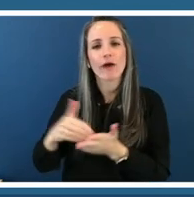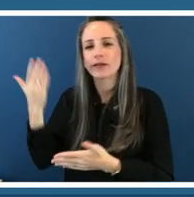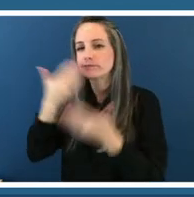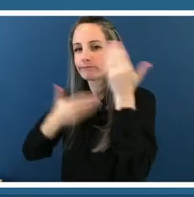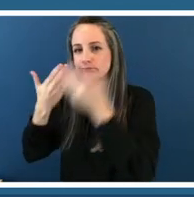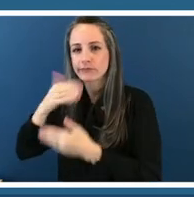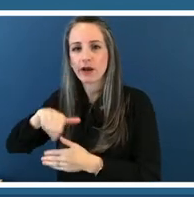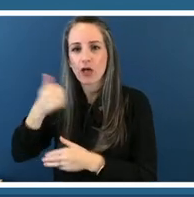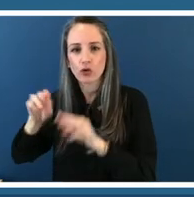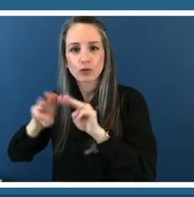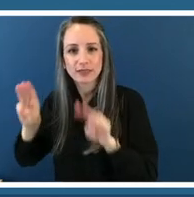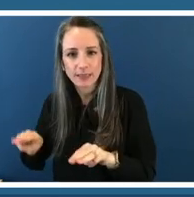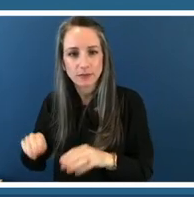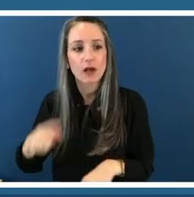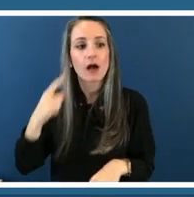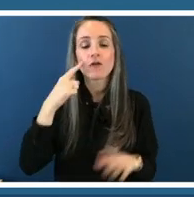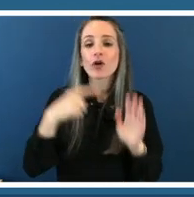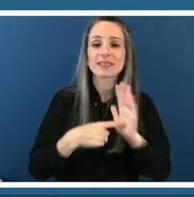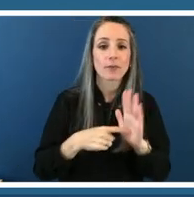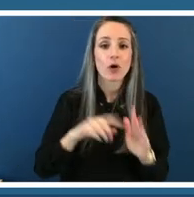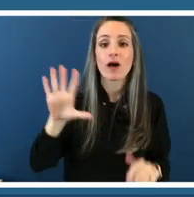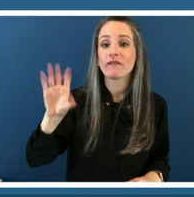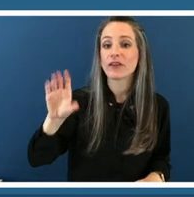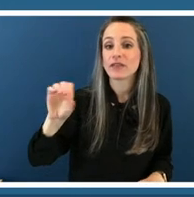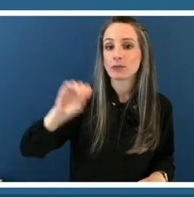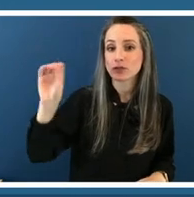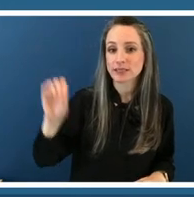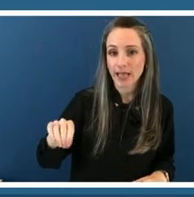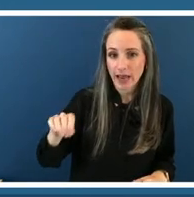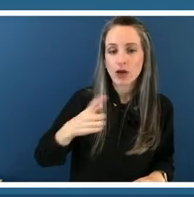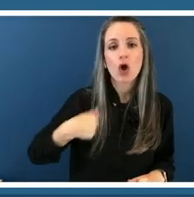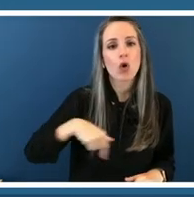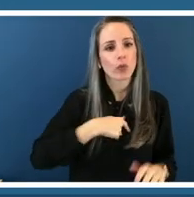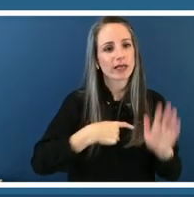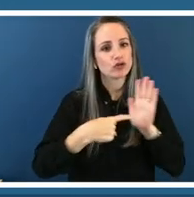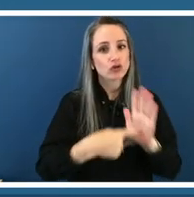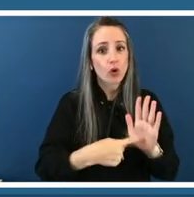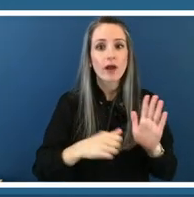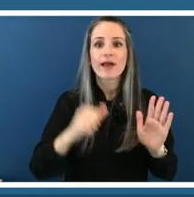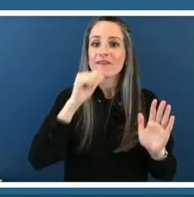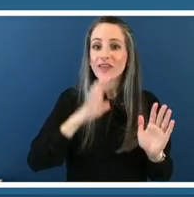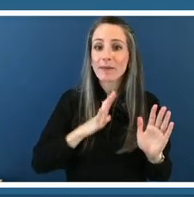that highlighted the lack of exhibition and art opportunity for female